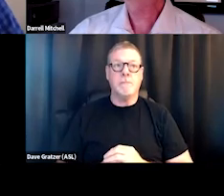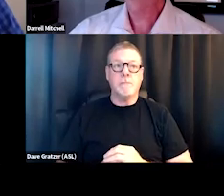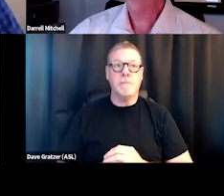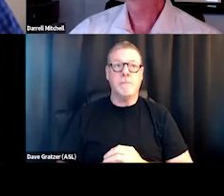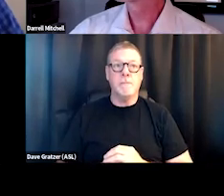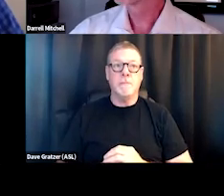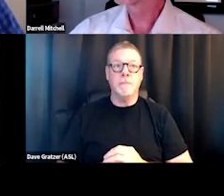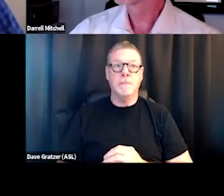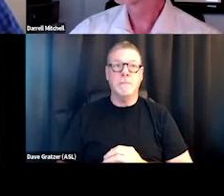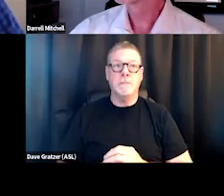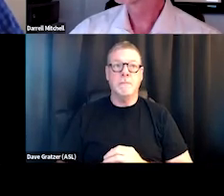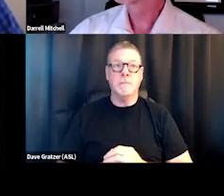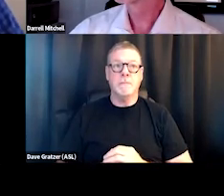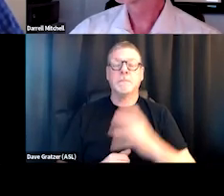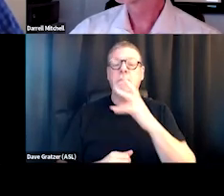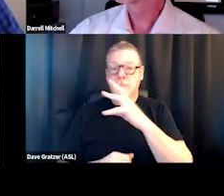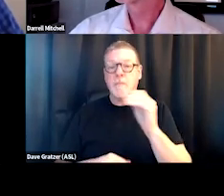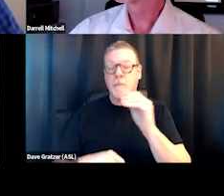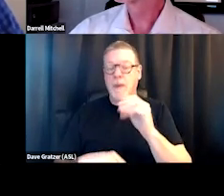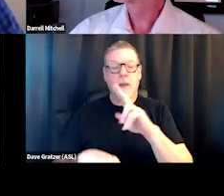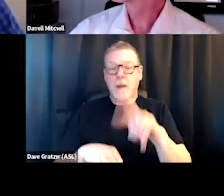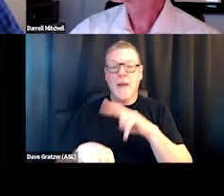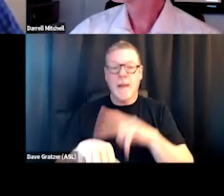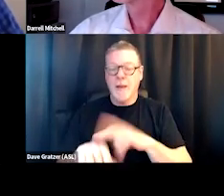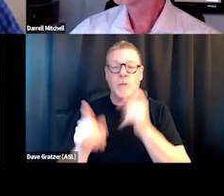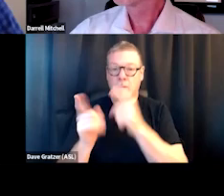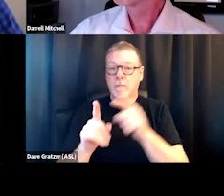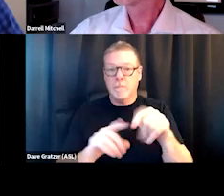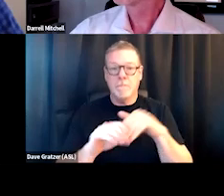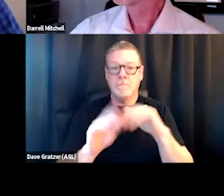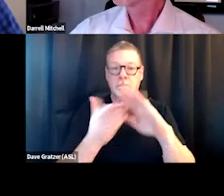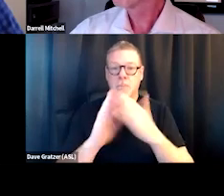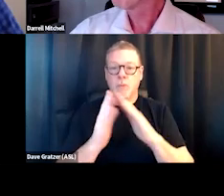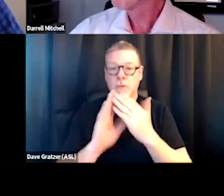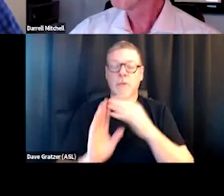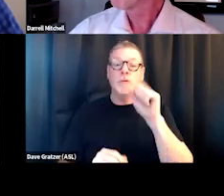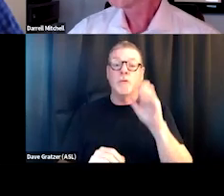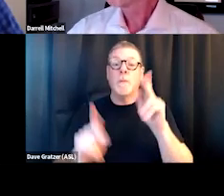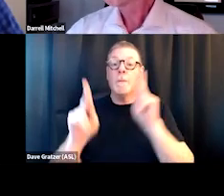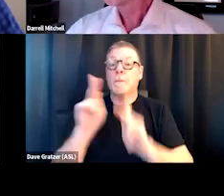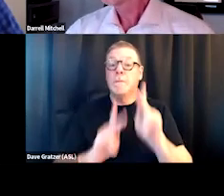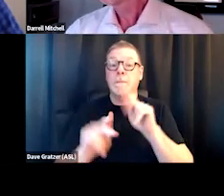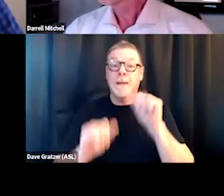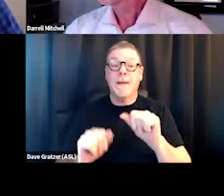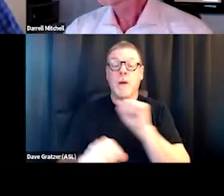And it's naturally occurring in the community, so folks can access it whether they're working with us or not,